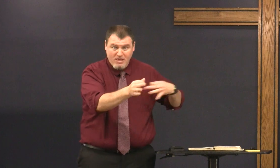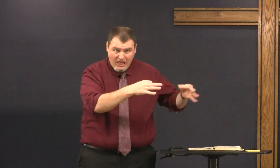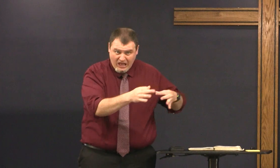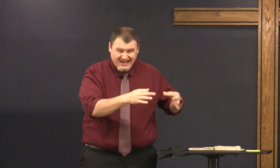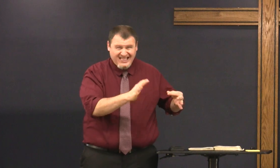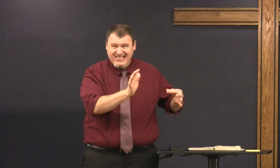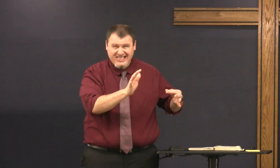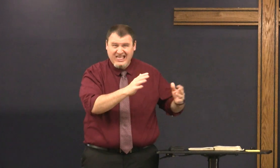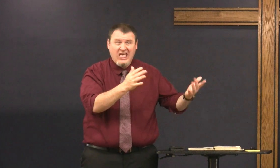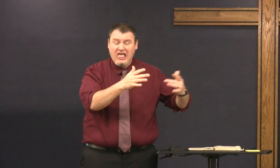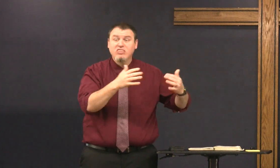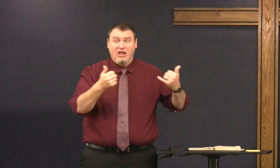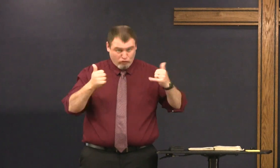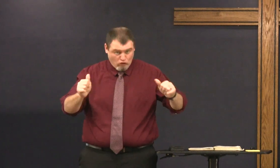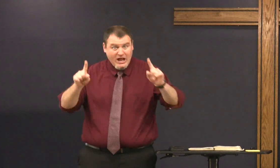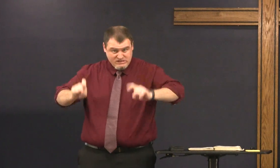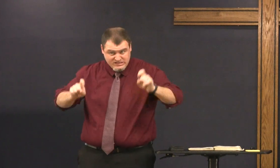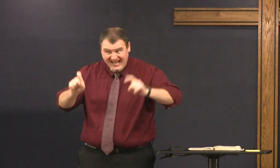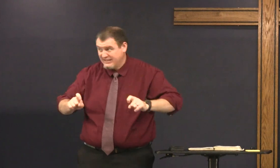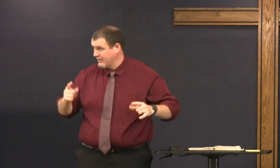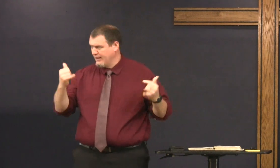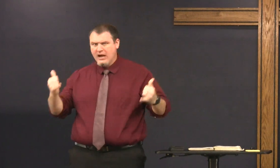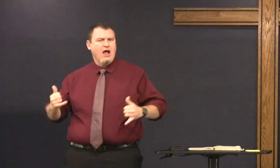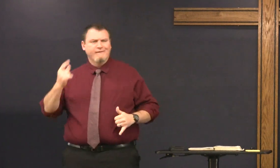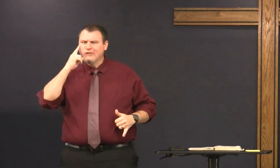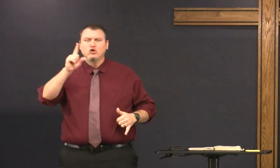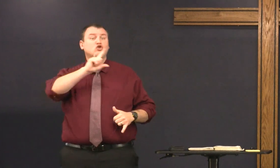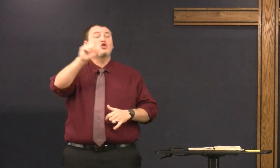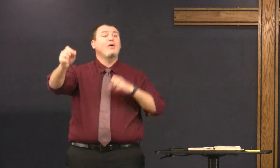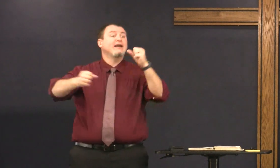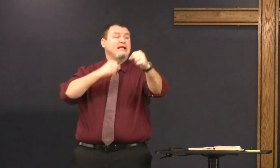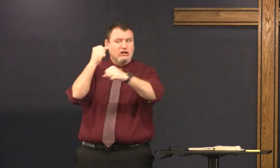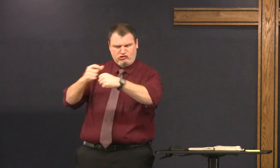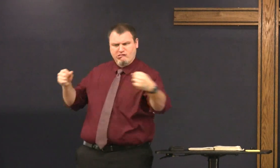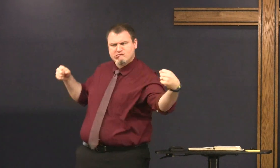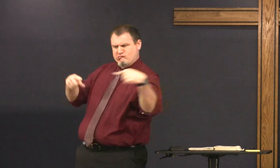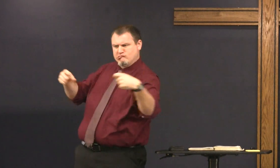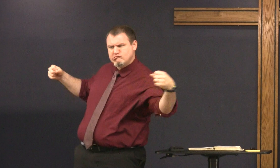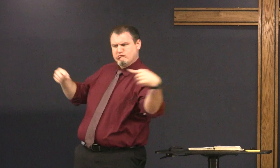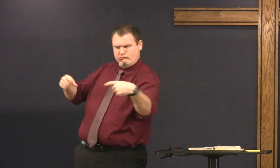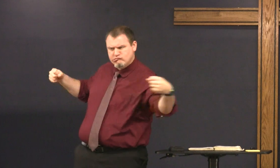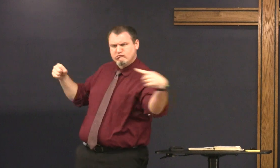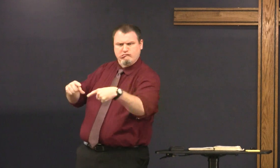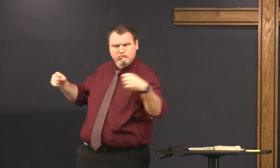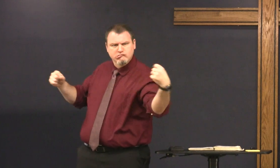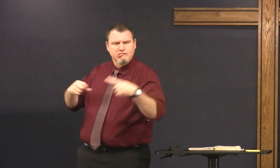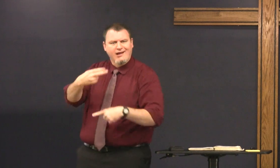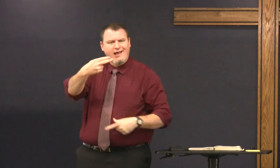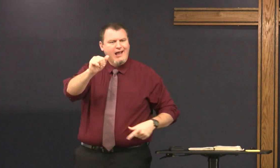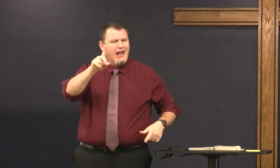they try they've tried to test for it for 20 years they've been shooting